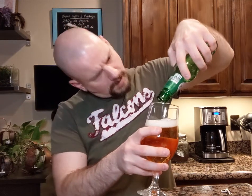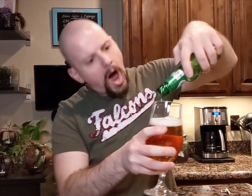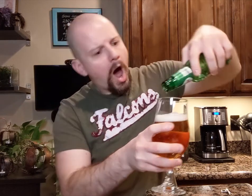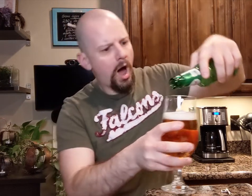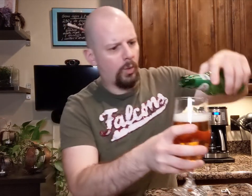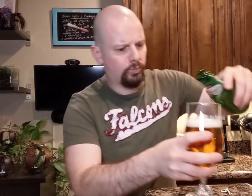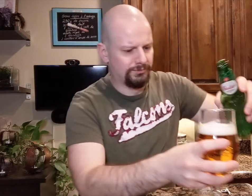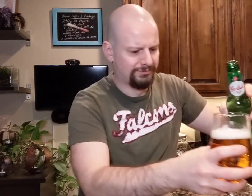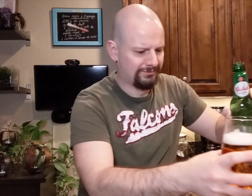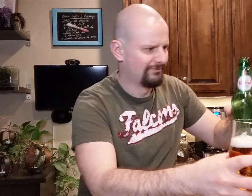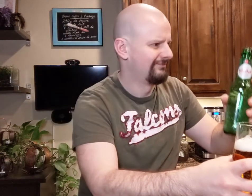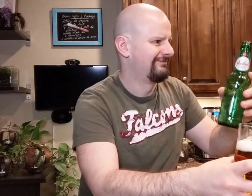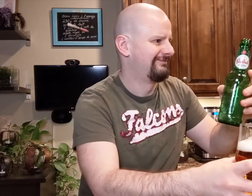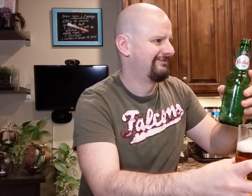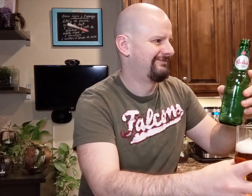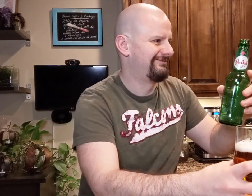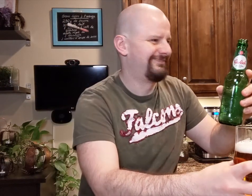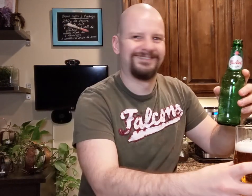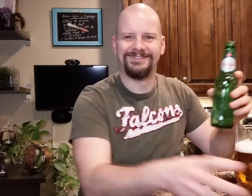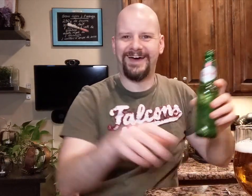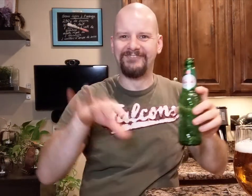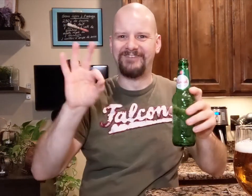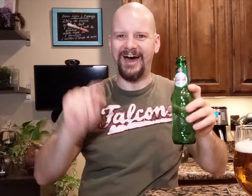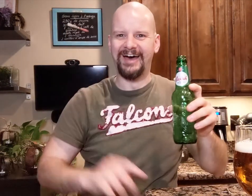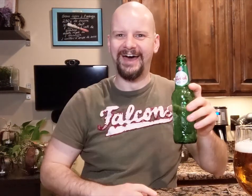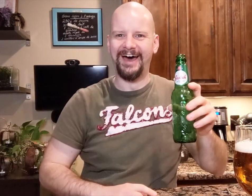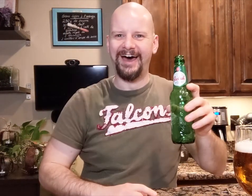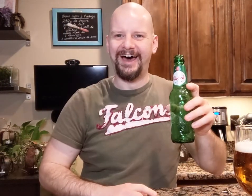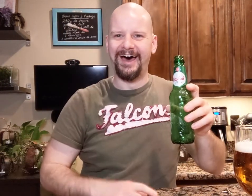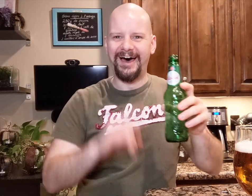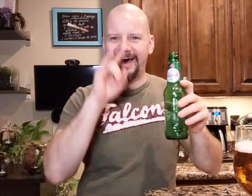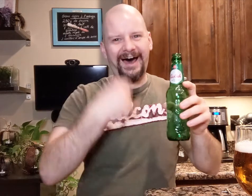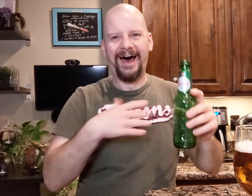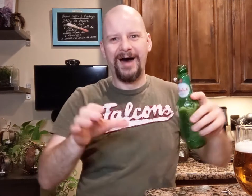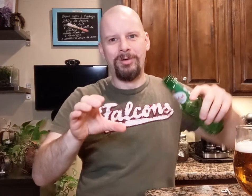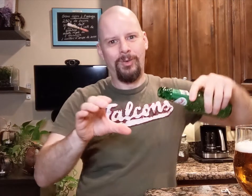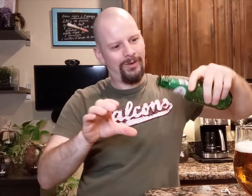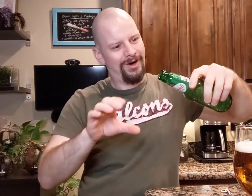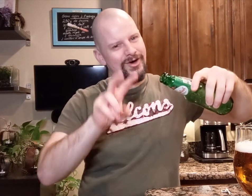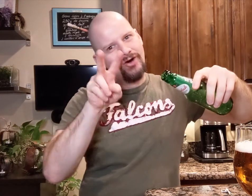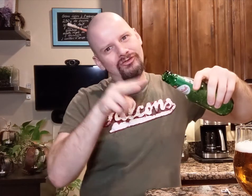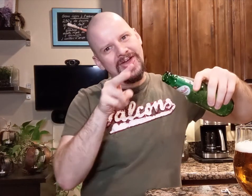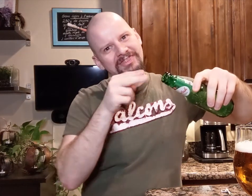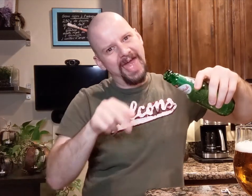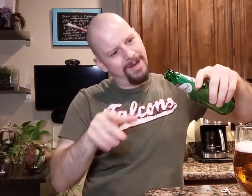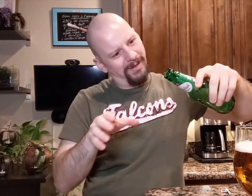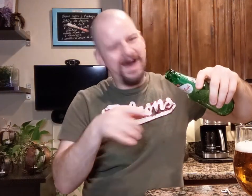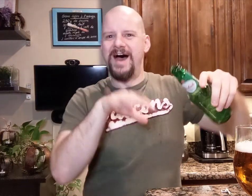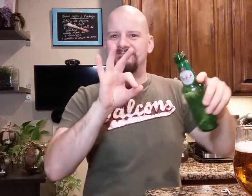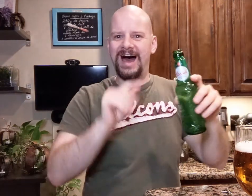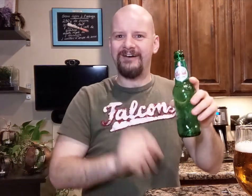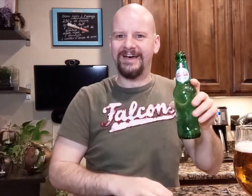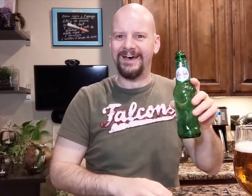Oh! I found it! Ironically, I poured and read it sideways and found it!